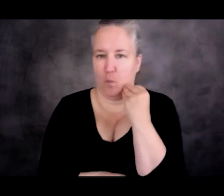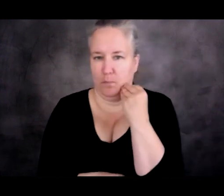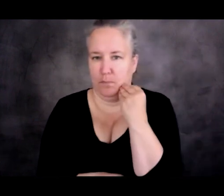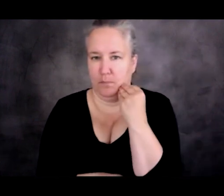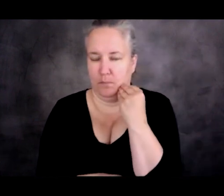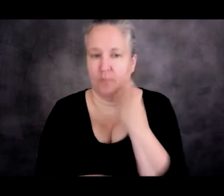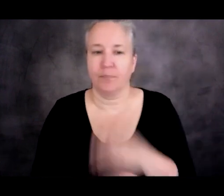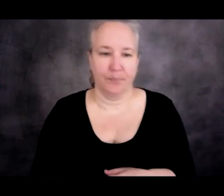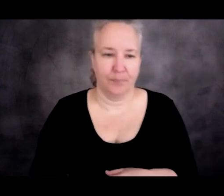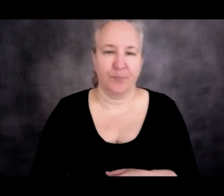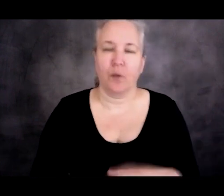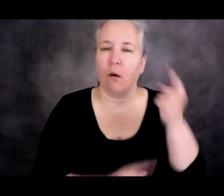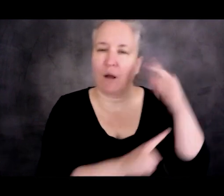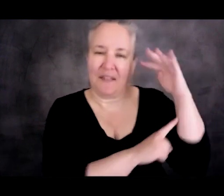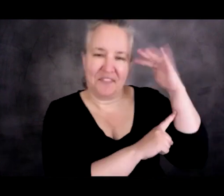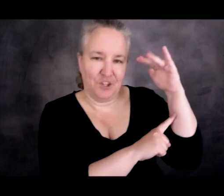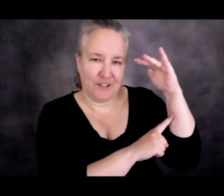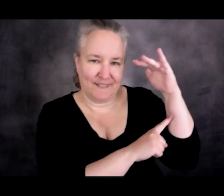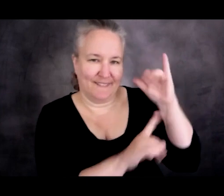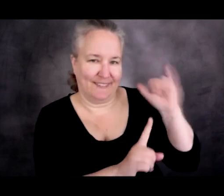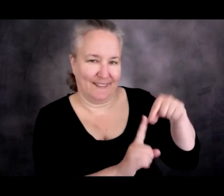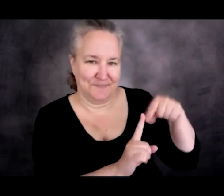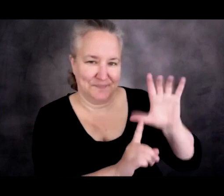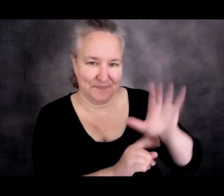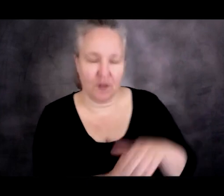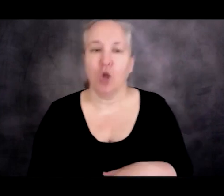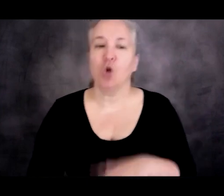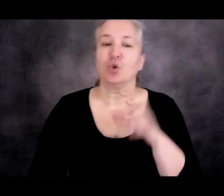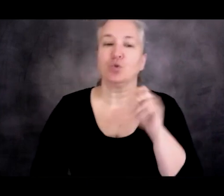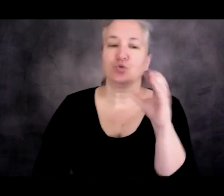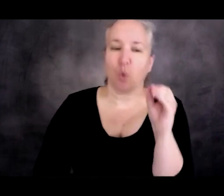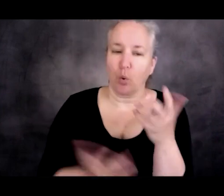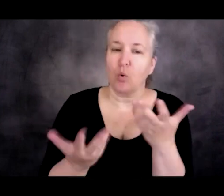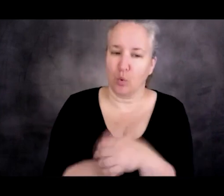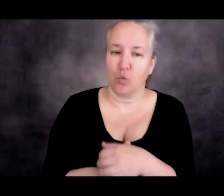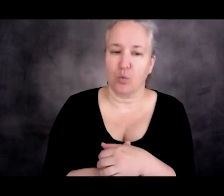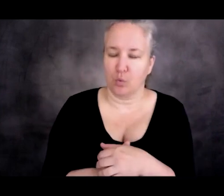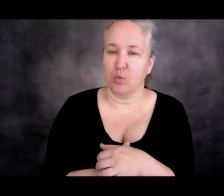This is in theory. So the obligation of the receiving country